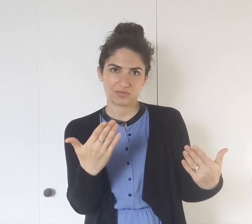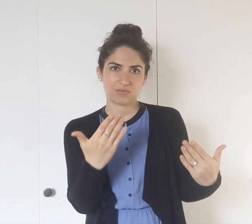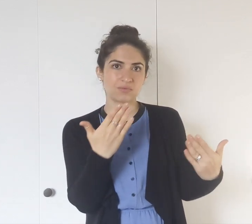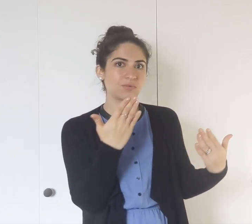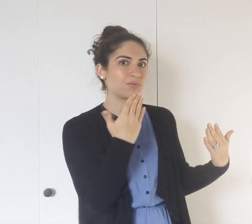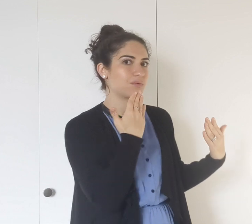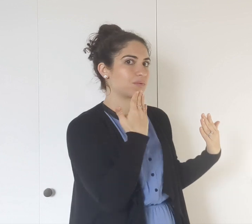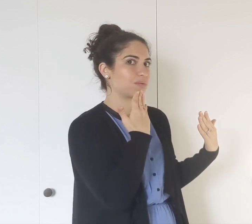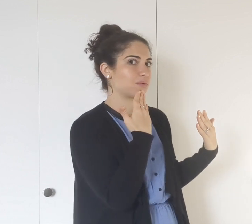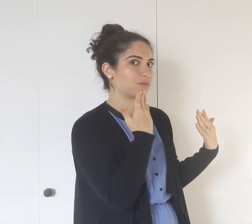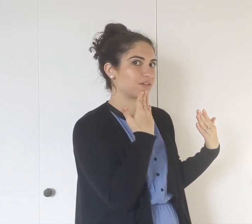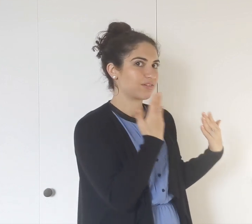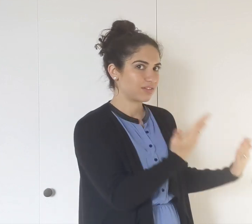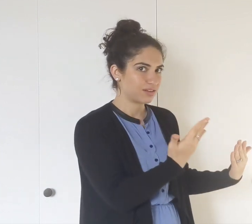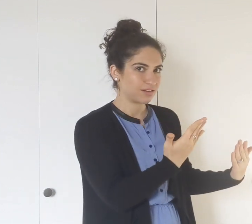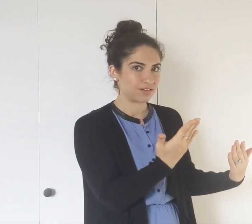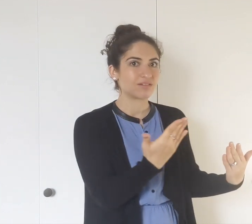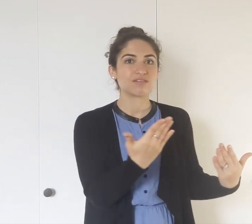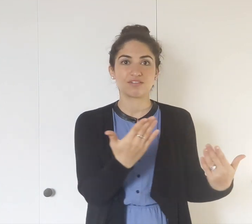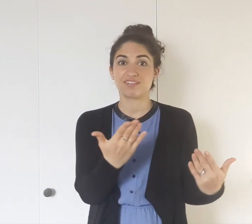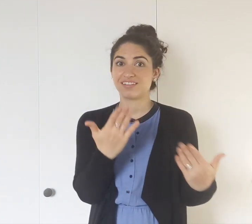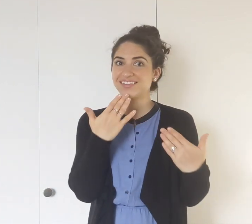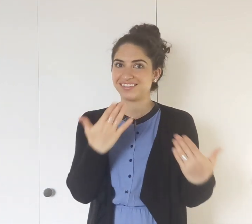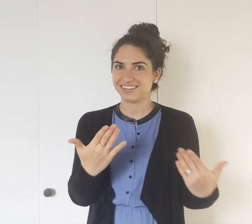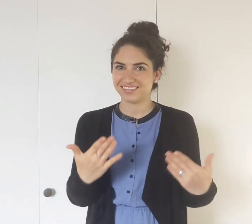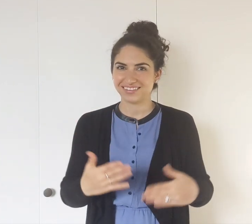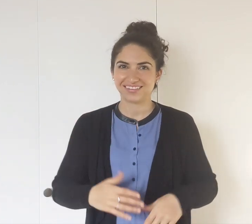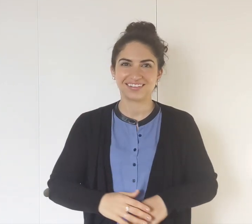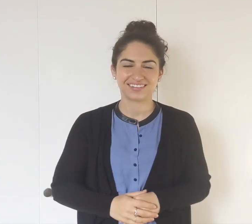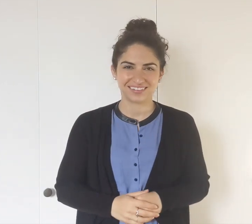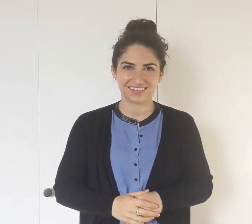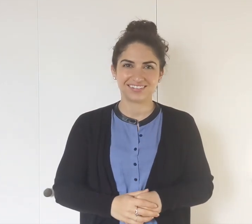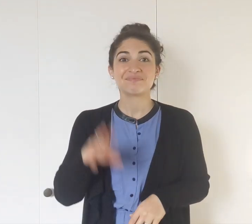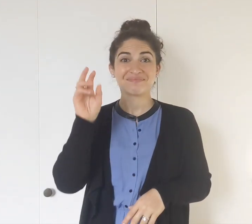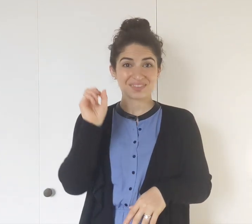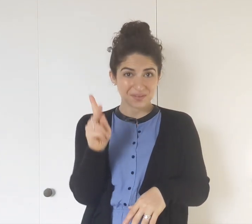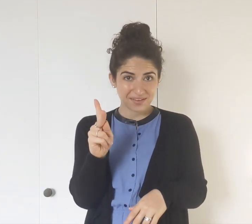it's more like this: THANK-YOU.